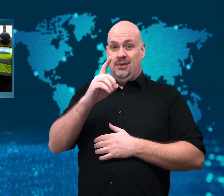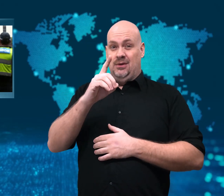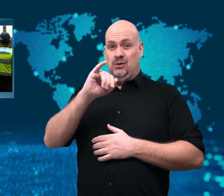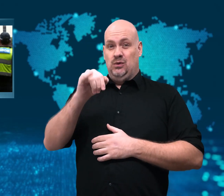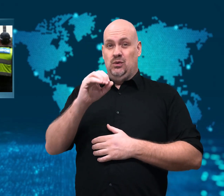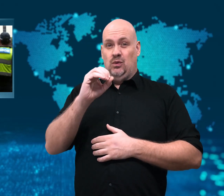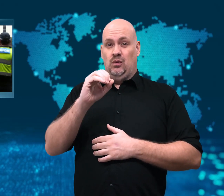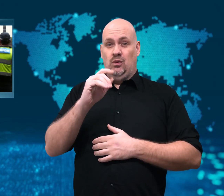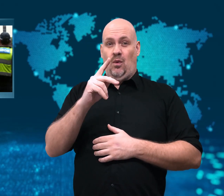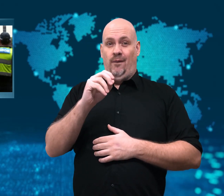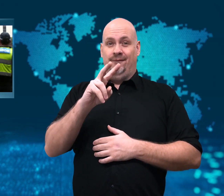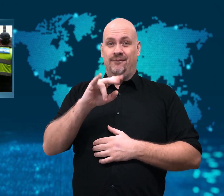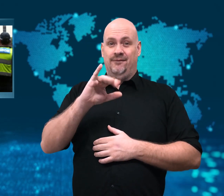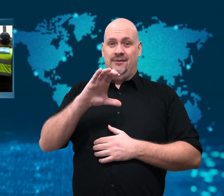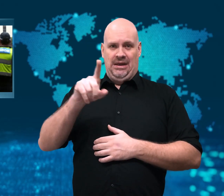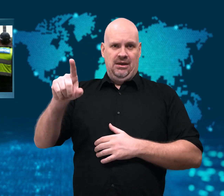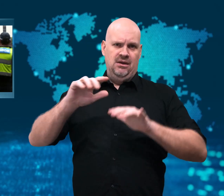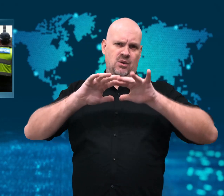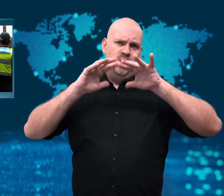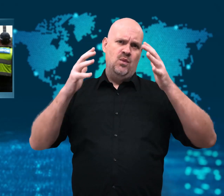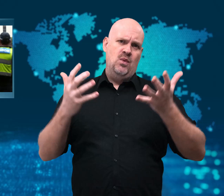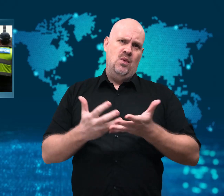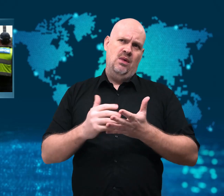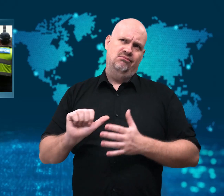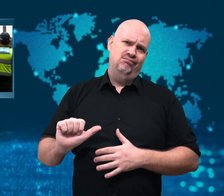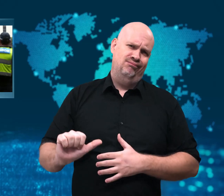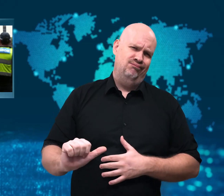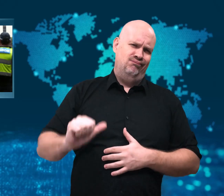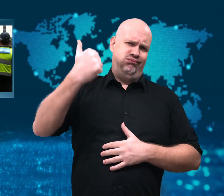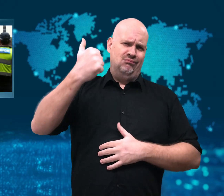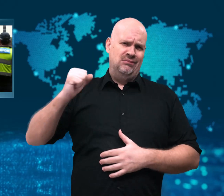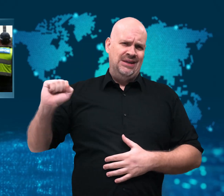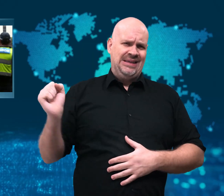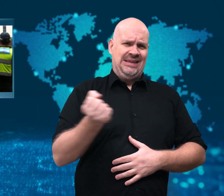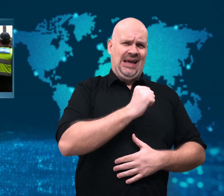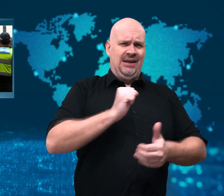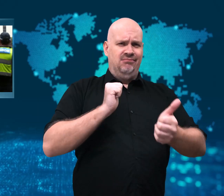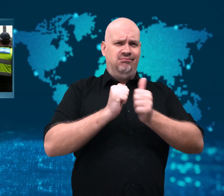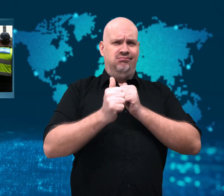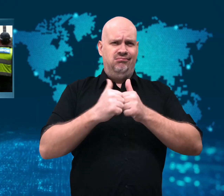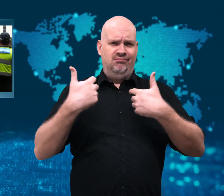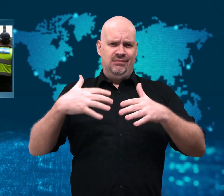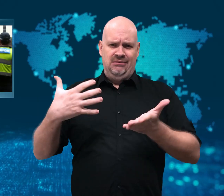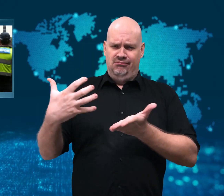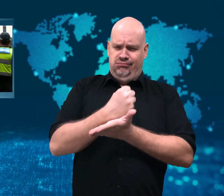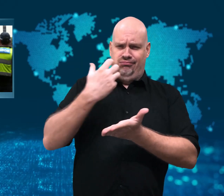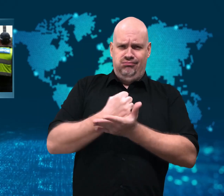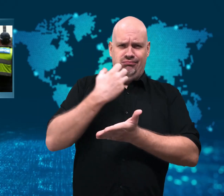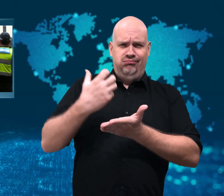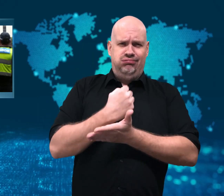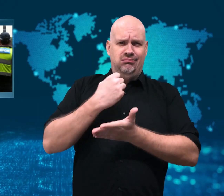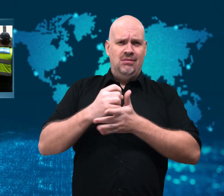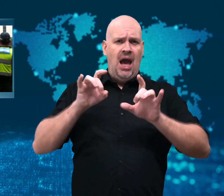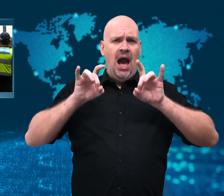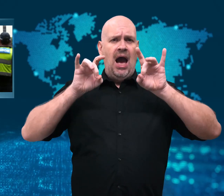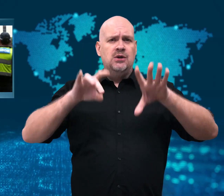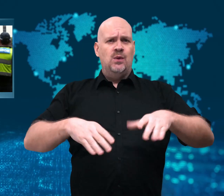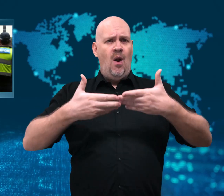This means the world's number one tennis player - a nine-time